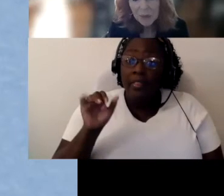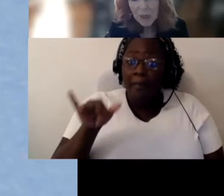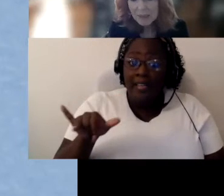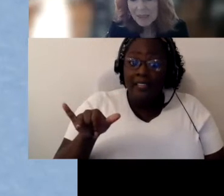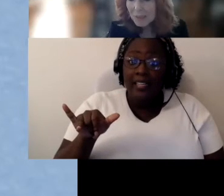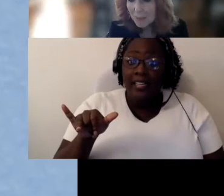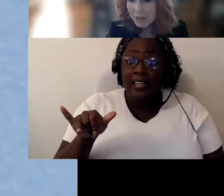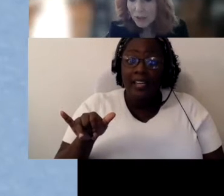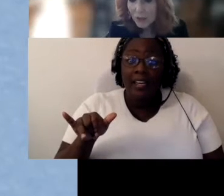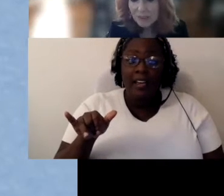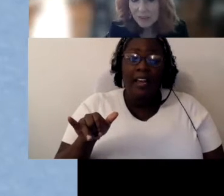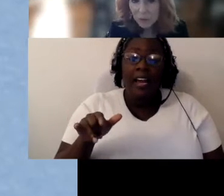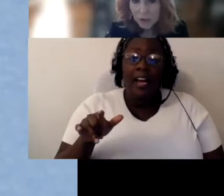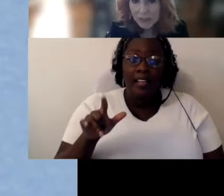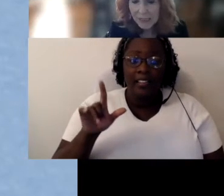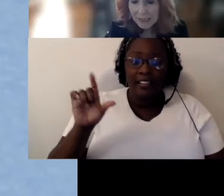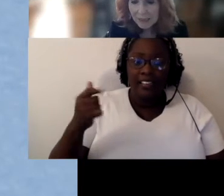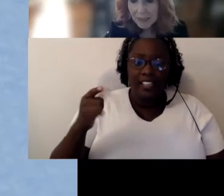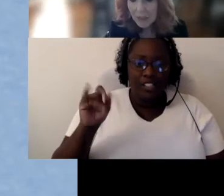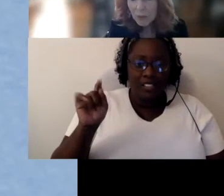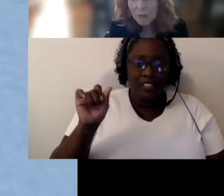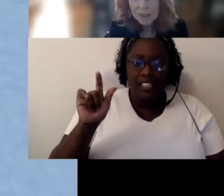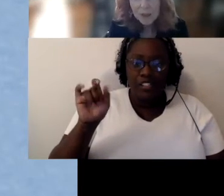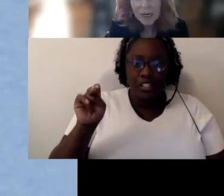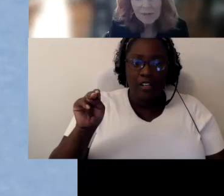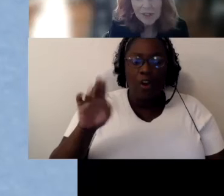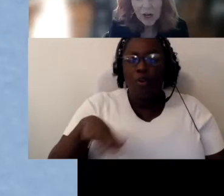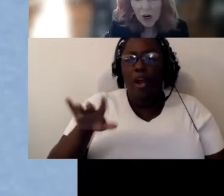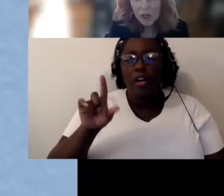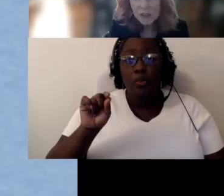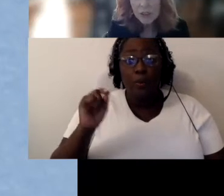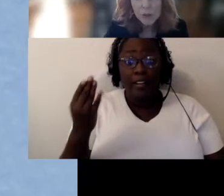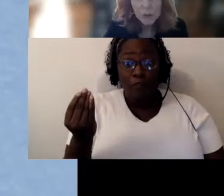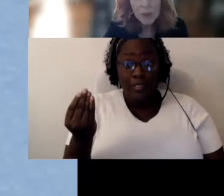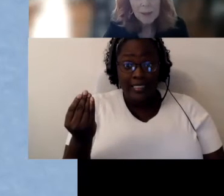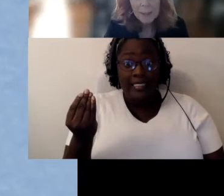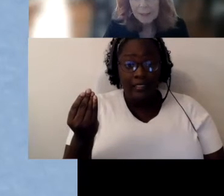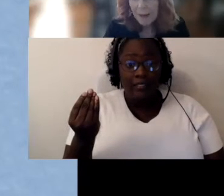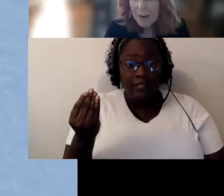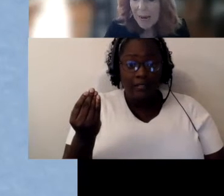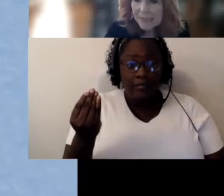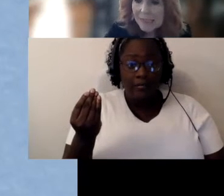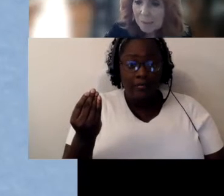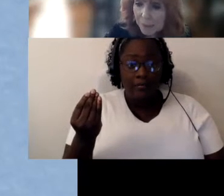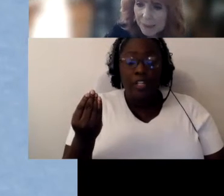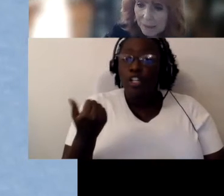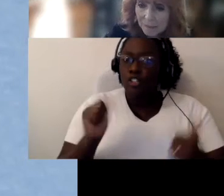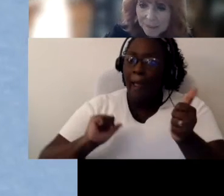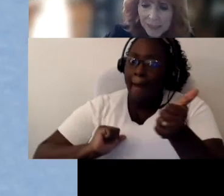around since about 2014. We’ve been trying really hard to get that passed as a bill in congress. You probably